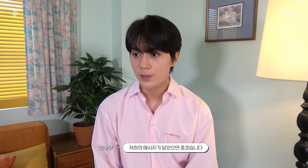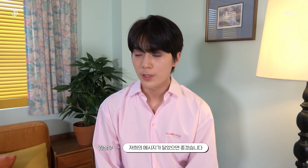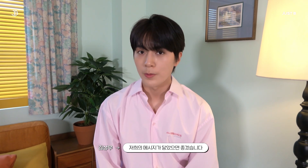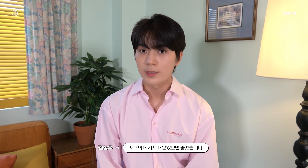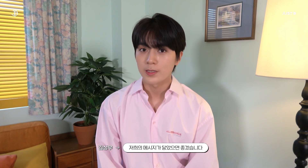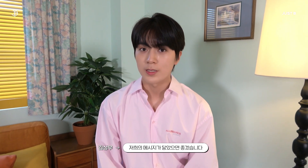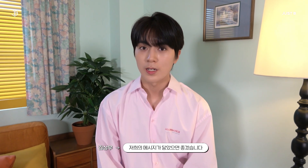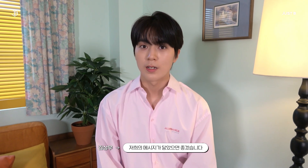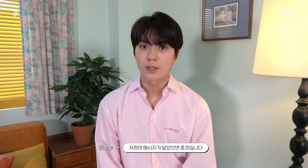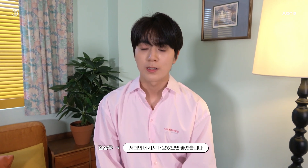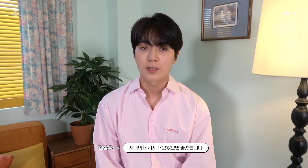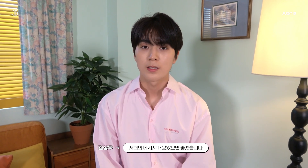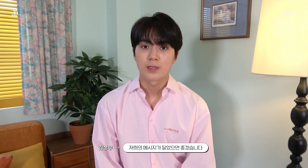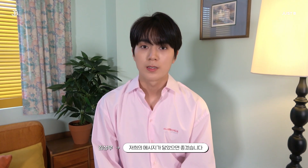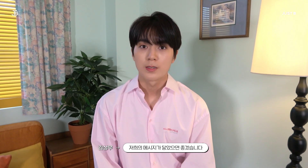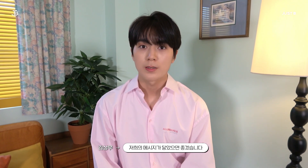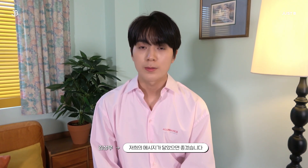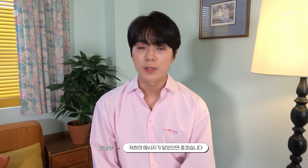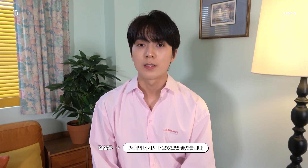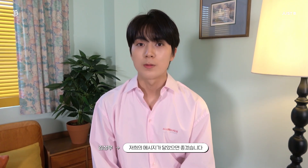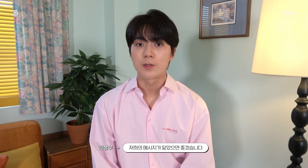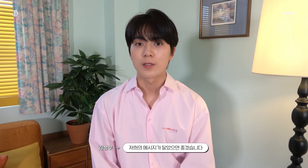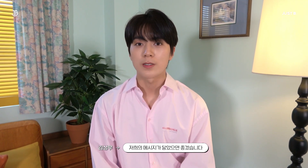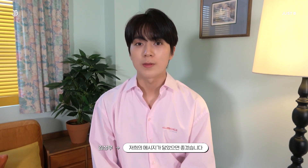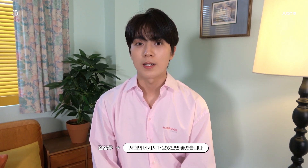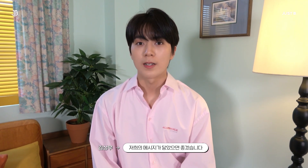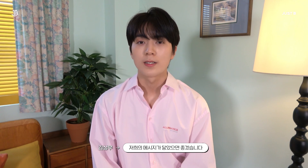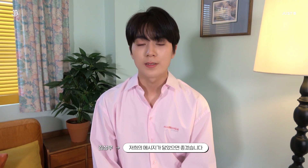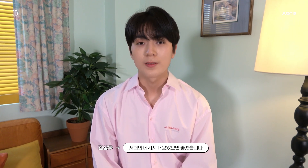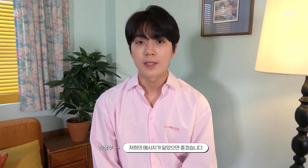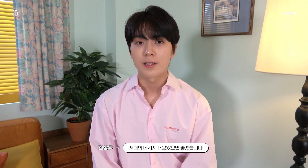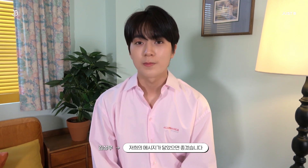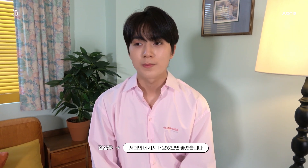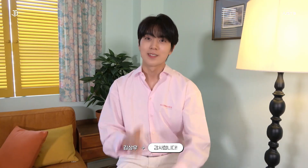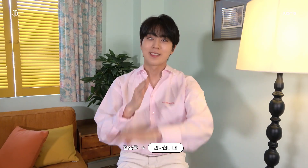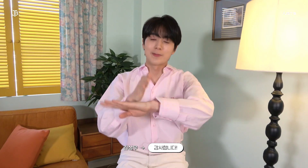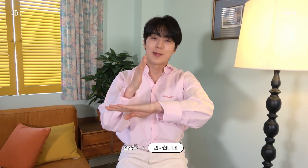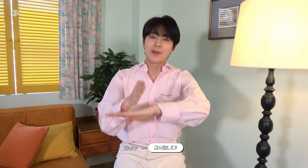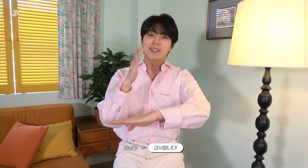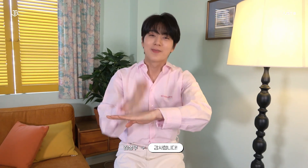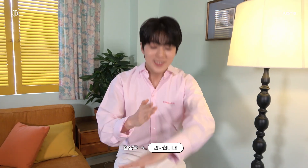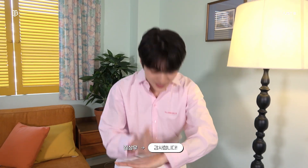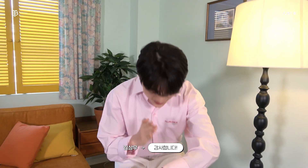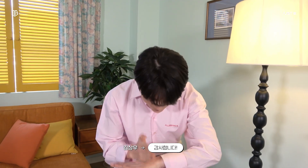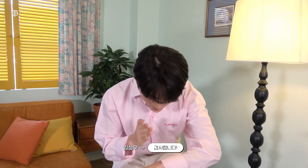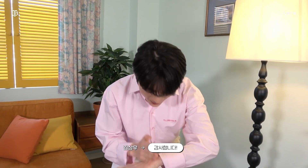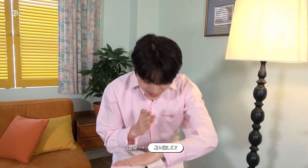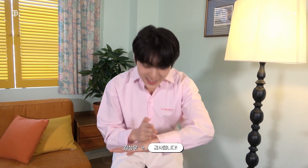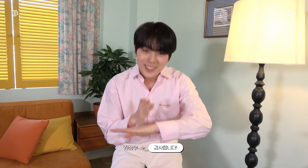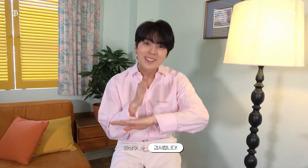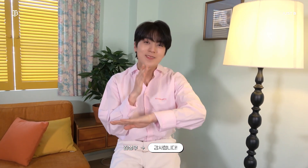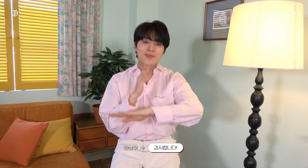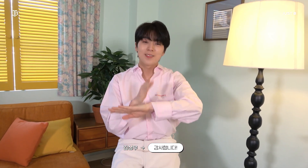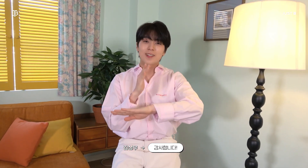and that our message gets across Thank you!